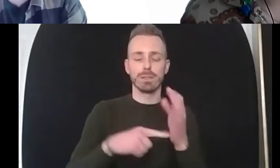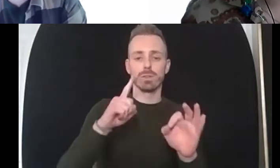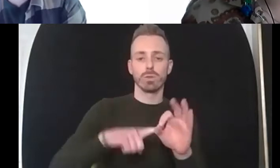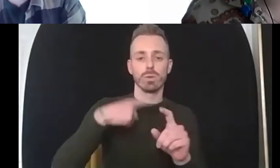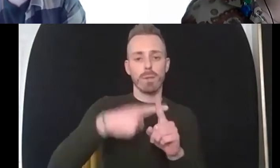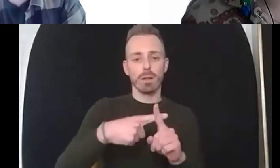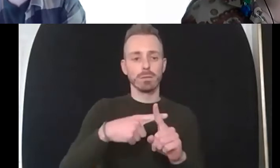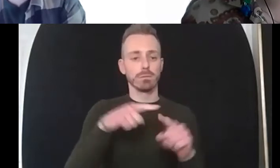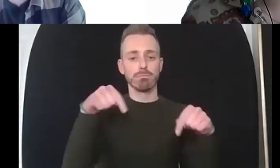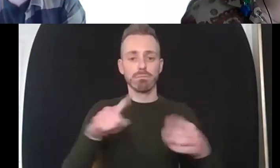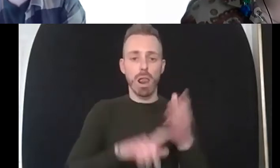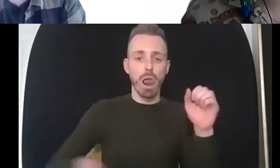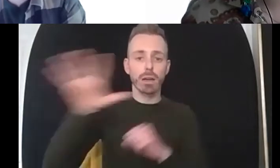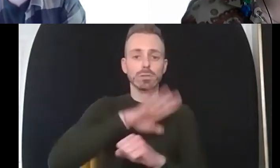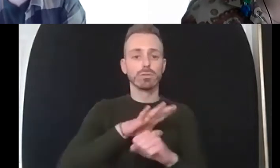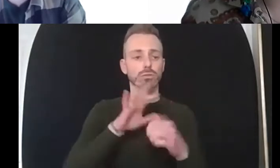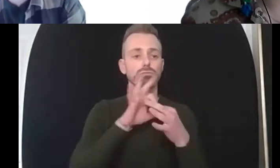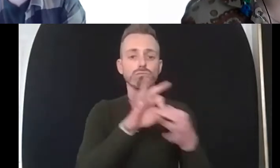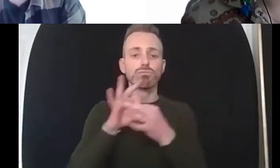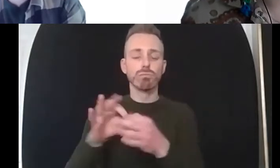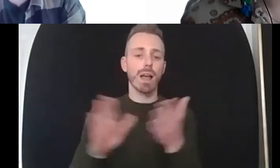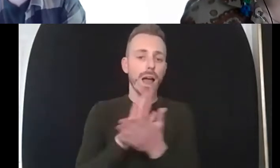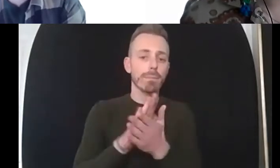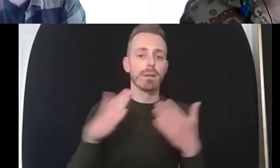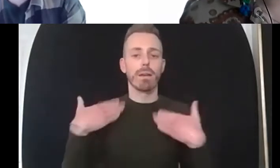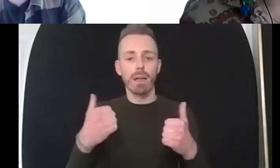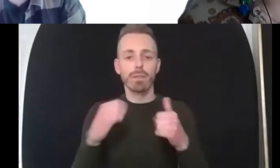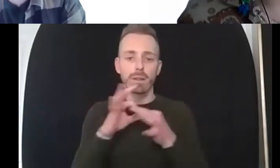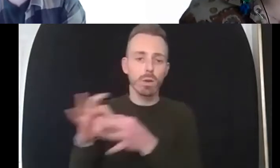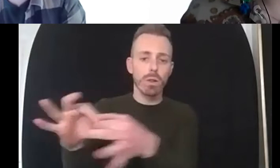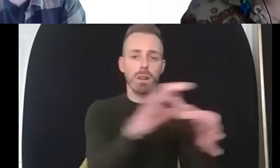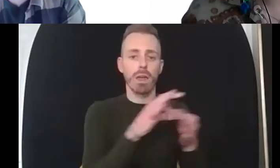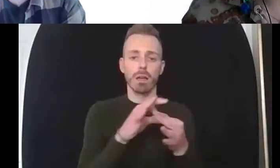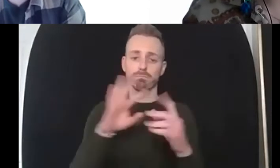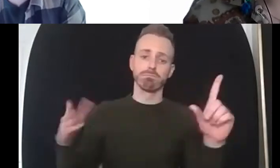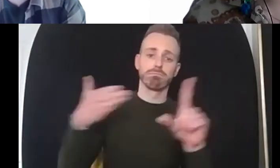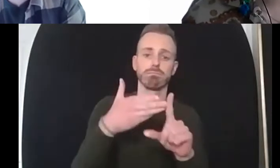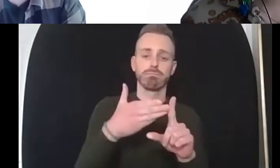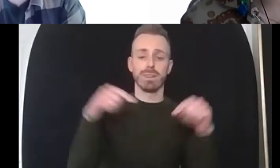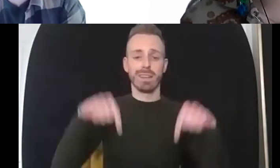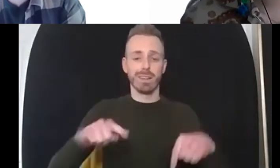happier healthier better connected so this is the first in a series of our lgbtq plus mental health